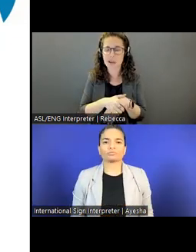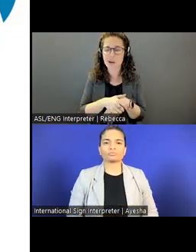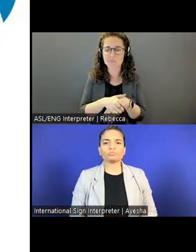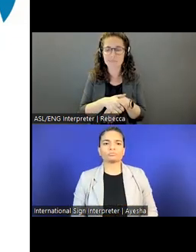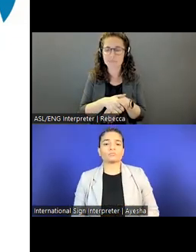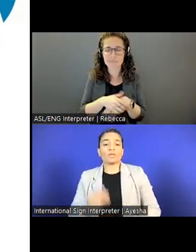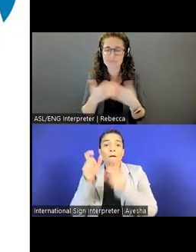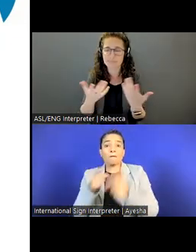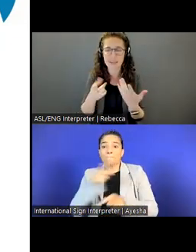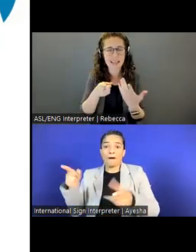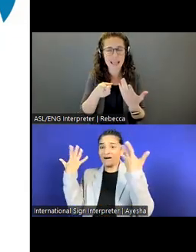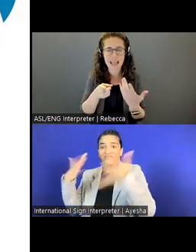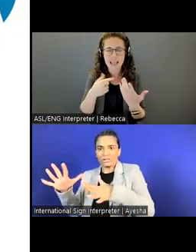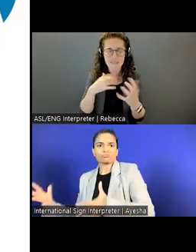really impactful work.